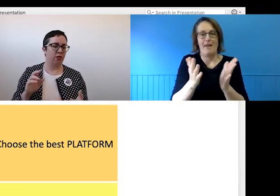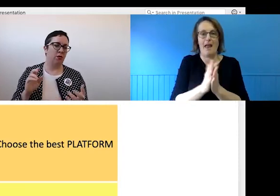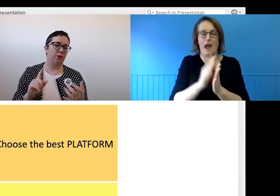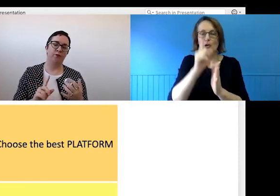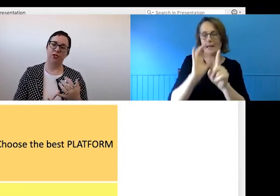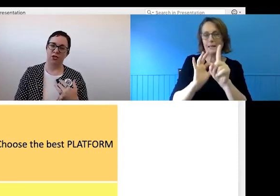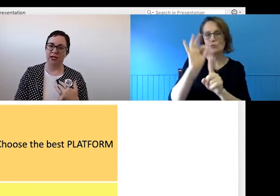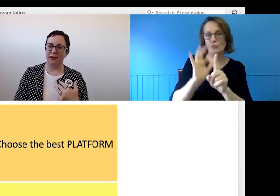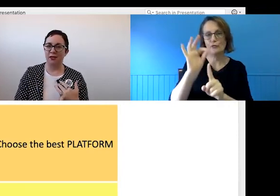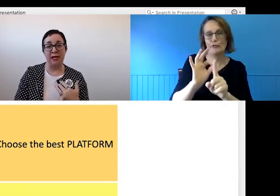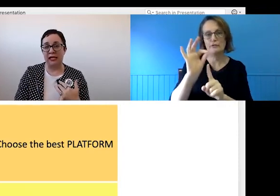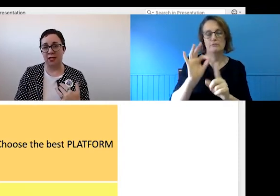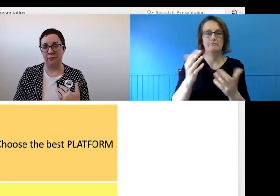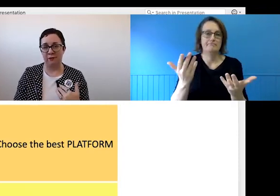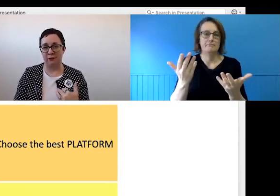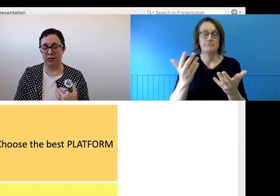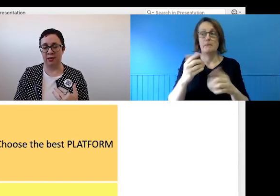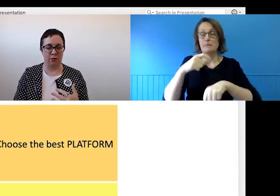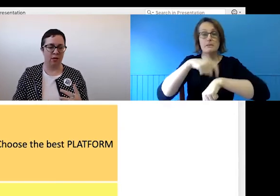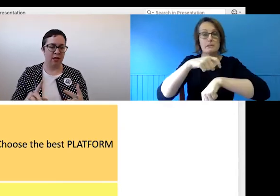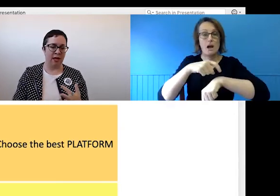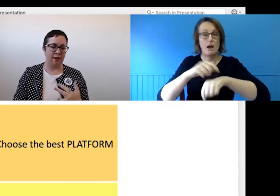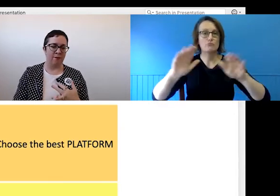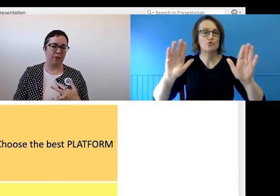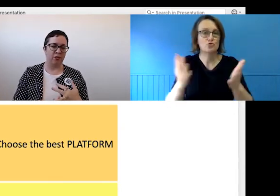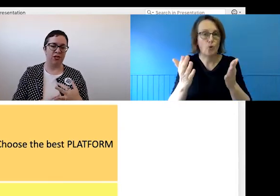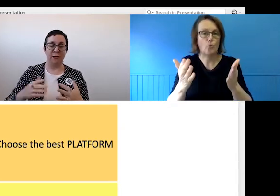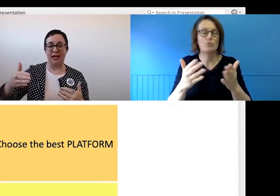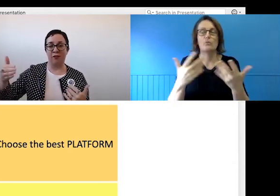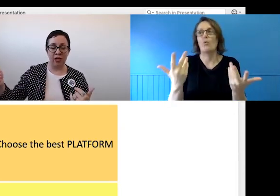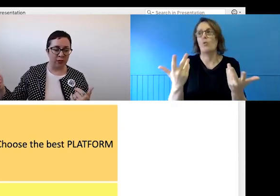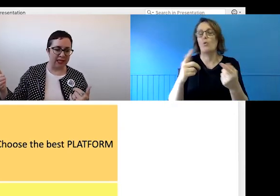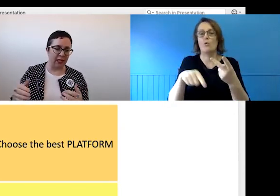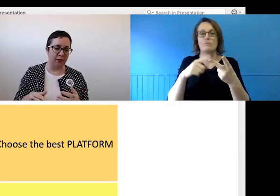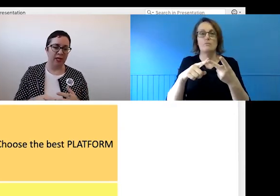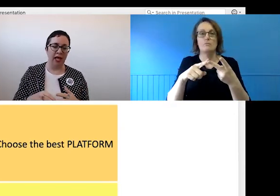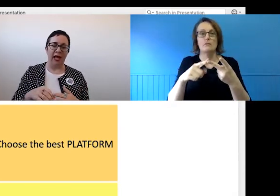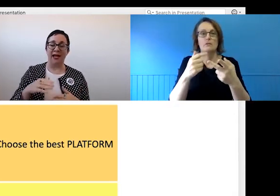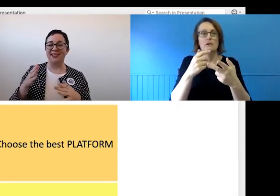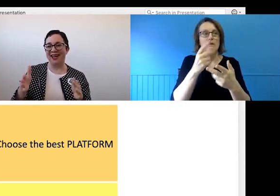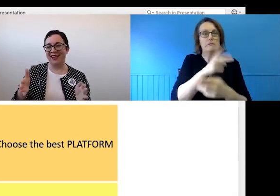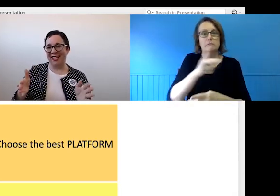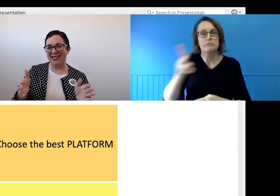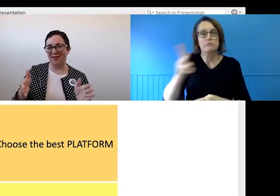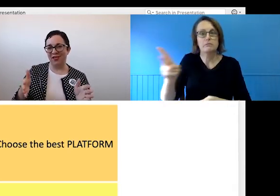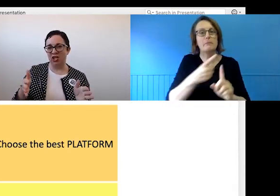So, reducing the meeting time, for example, reducing the meeting frequency, starting late and finish